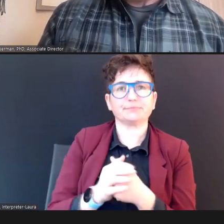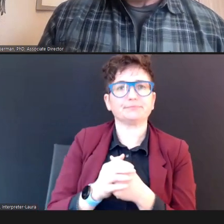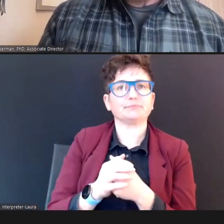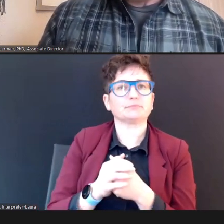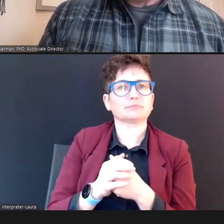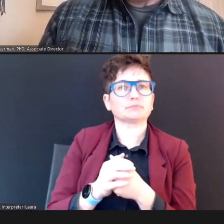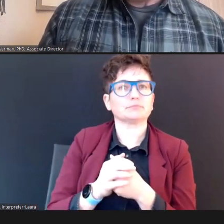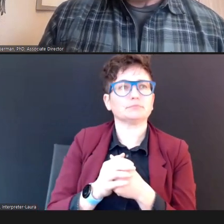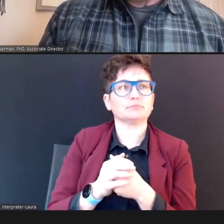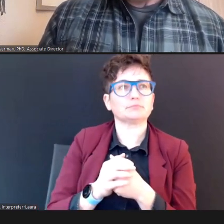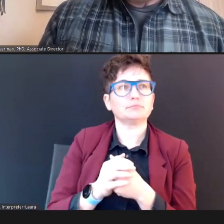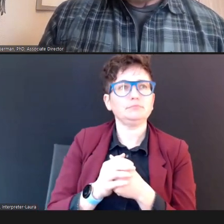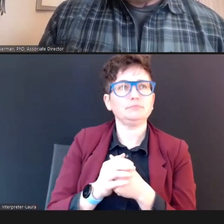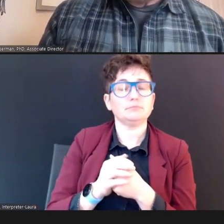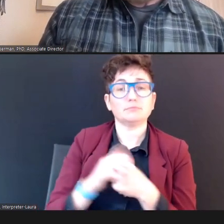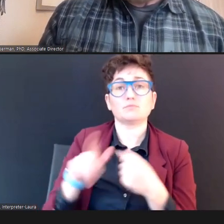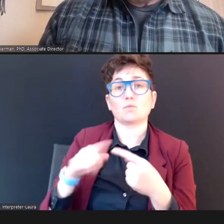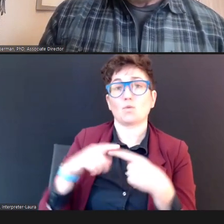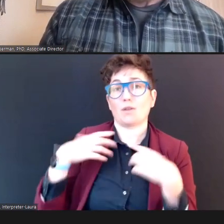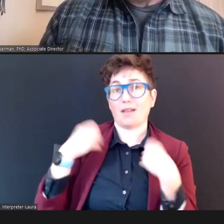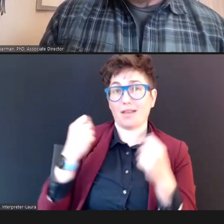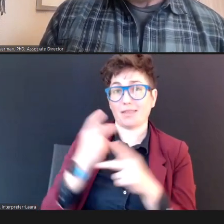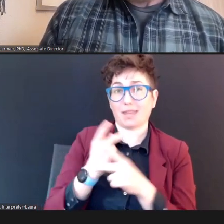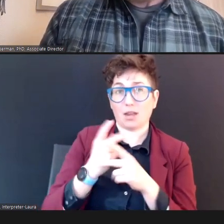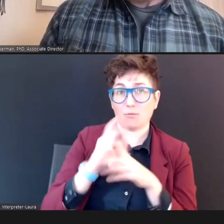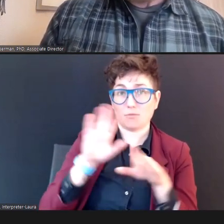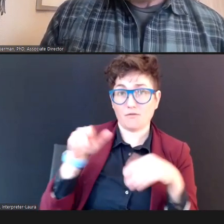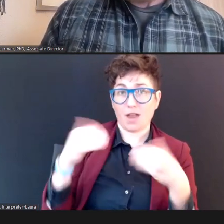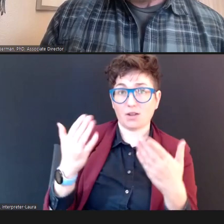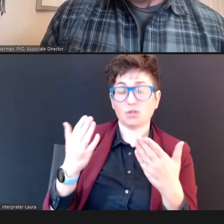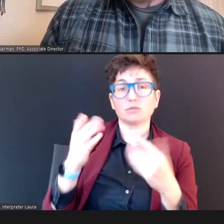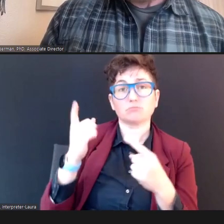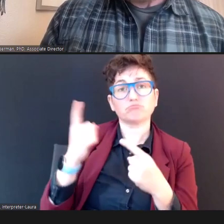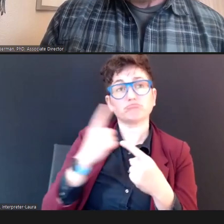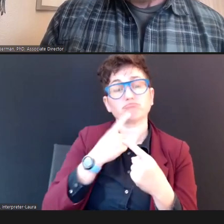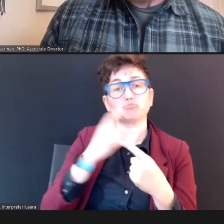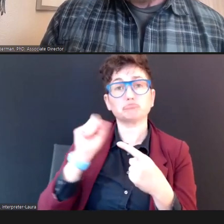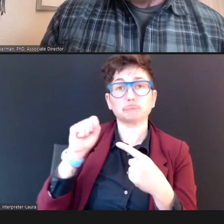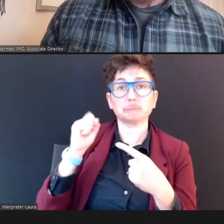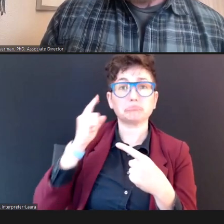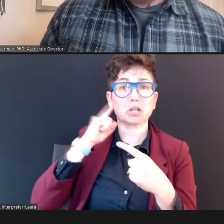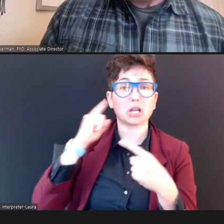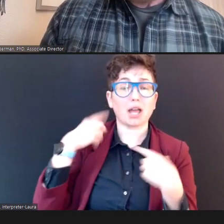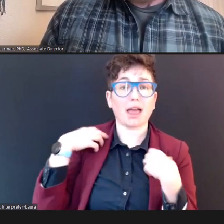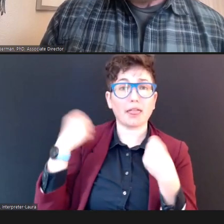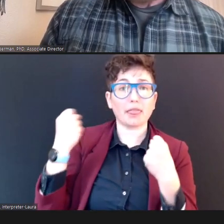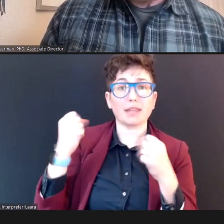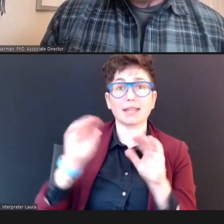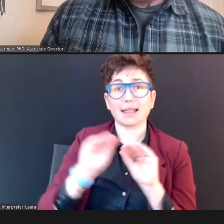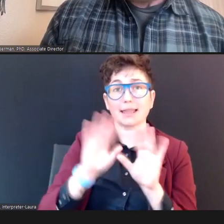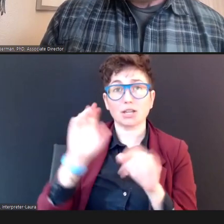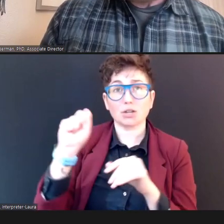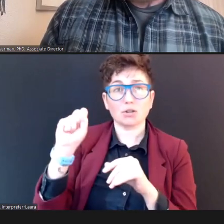healthcare provider indicates that ears are healthy and clear, then you're going to want to rescreen, the Child's ears, or the ears that